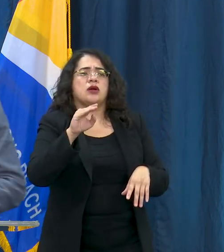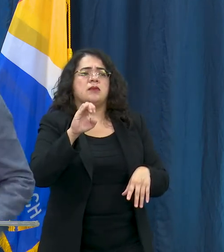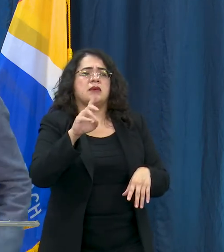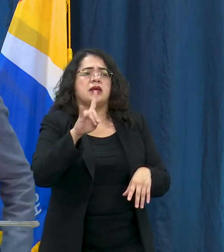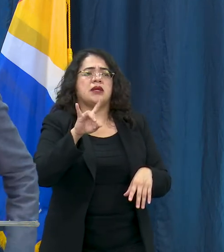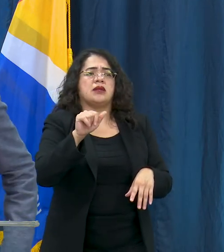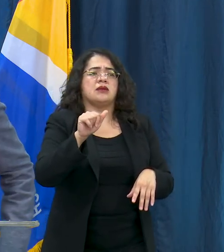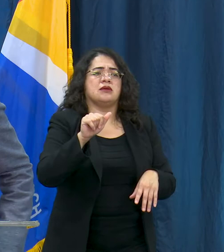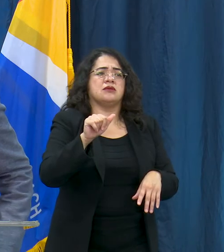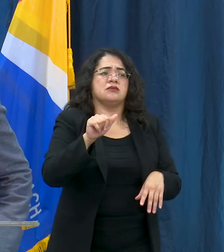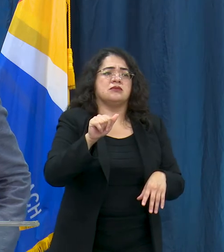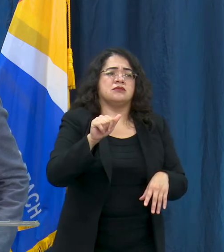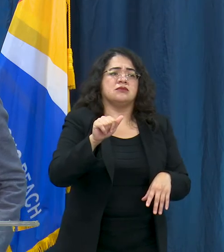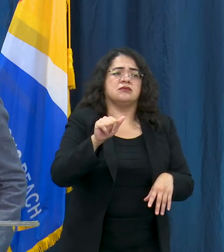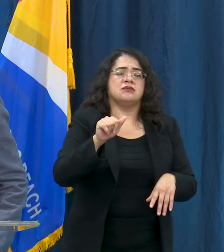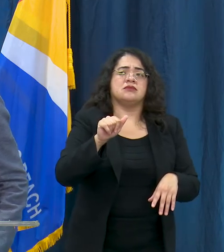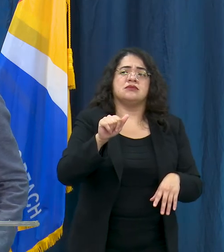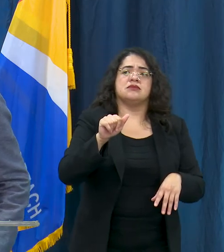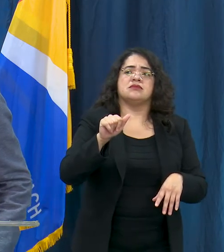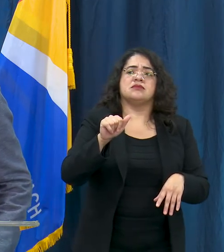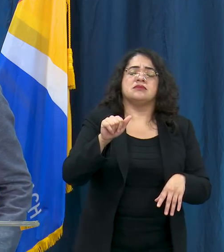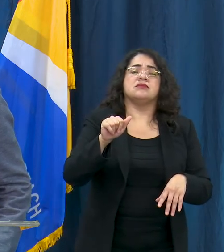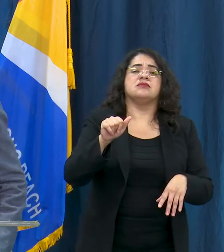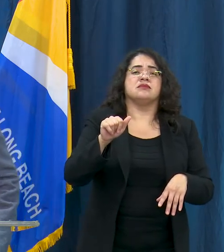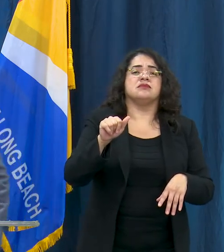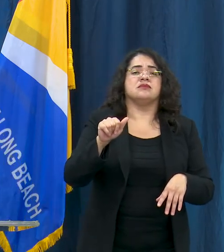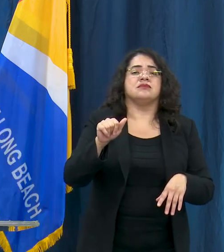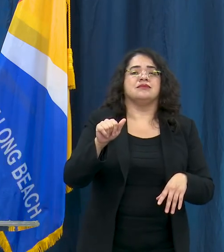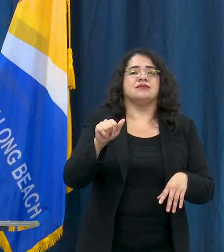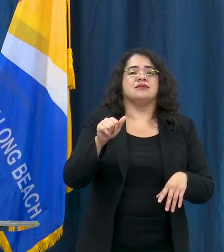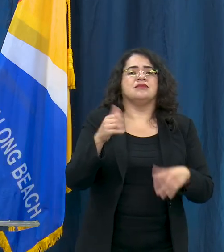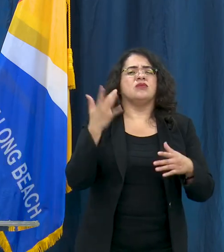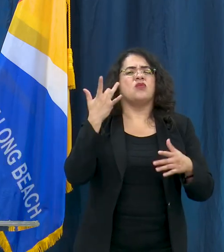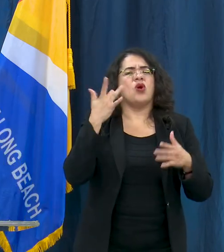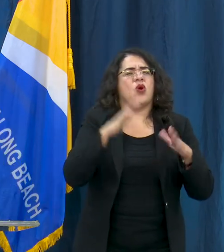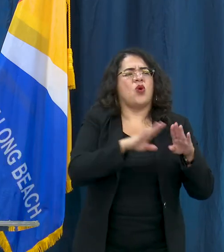it could be for you, why are we reopening more businesses and activities